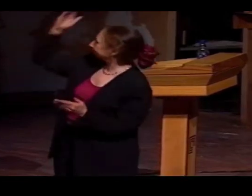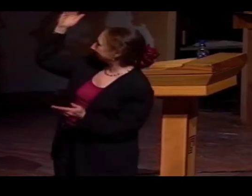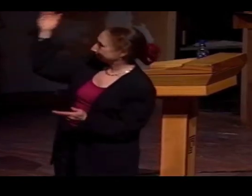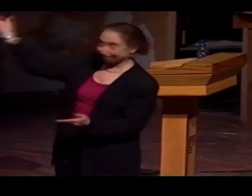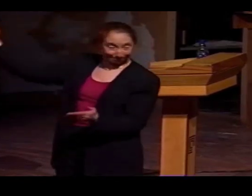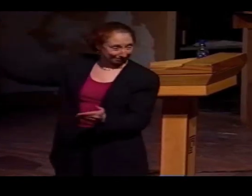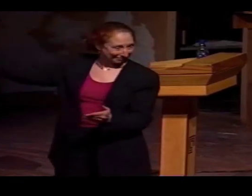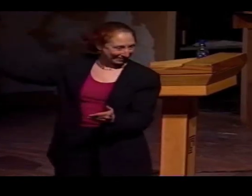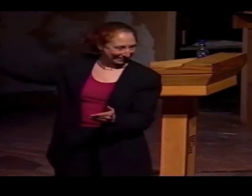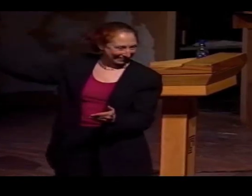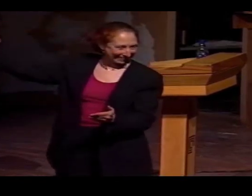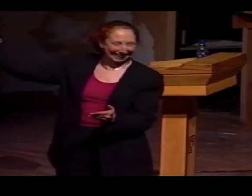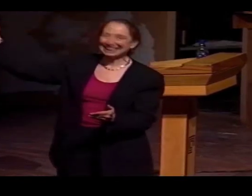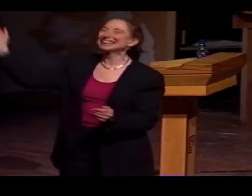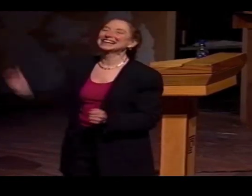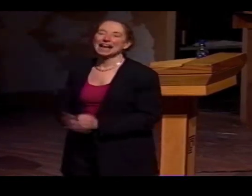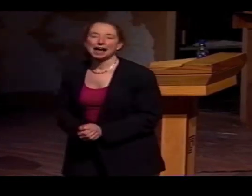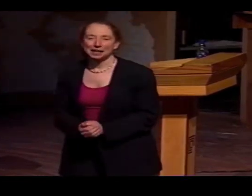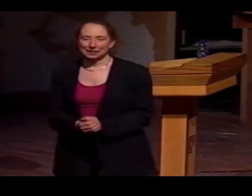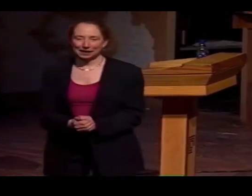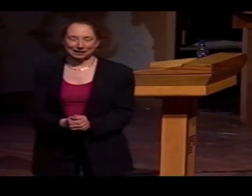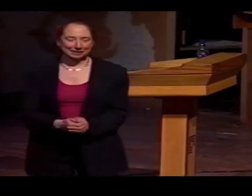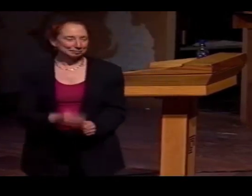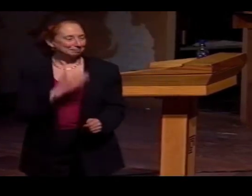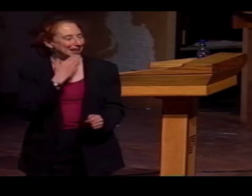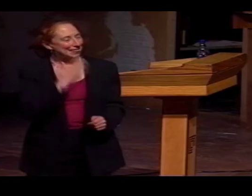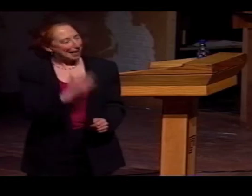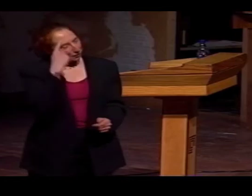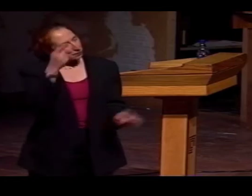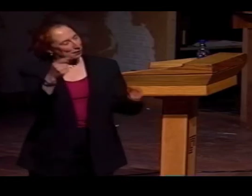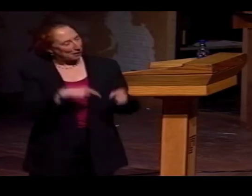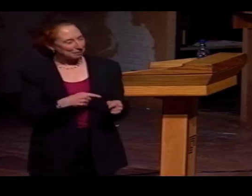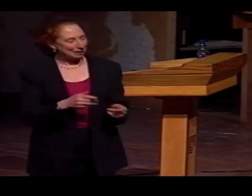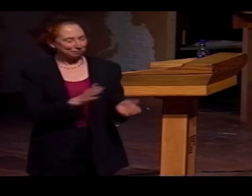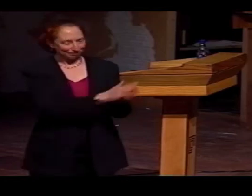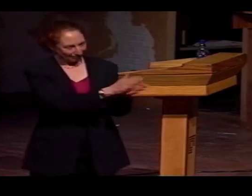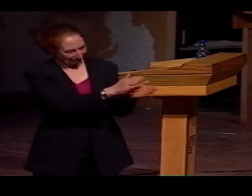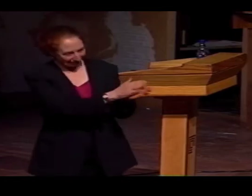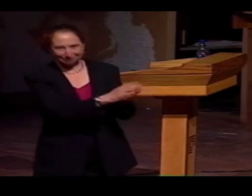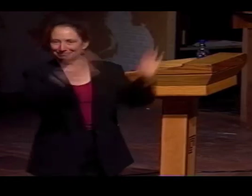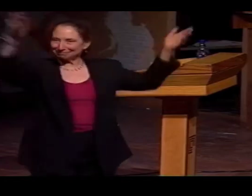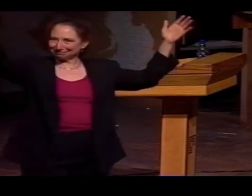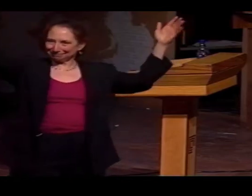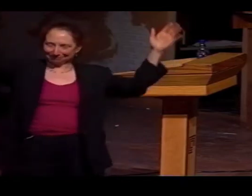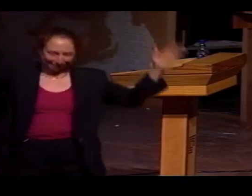AND HE'S GOING TO BE SPEAKING ABOUT LANGUAGE CONTACT,